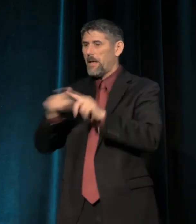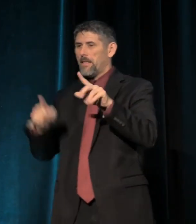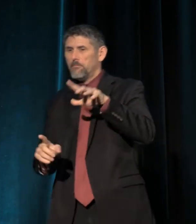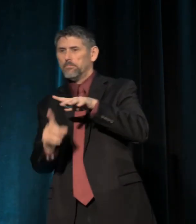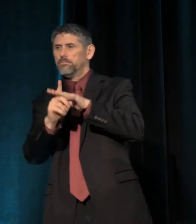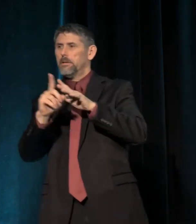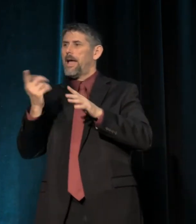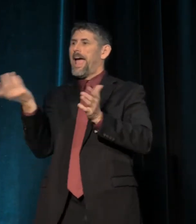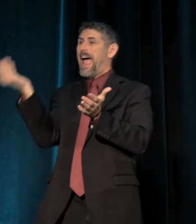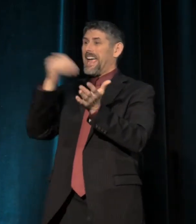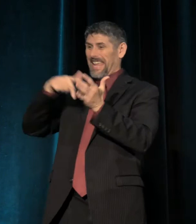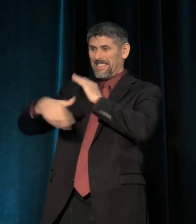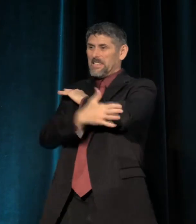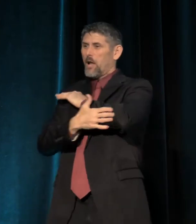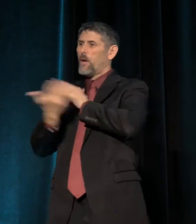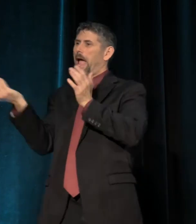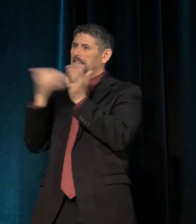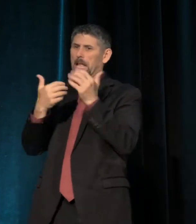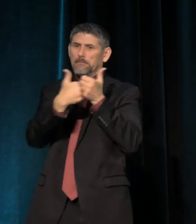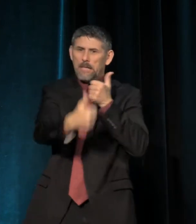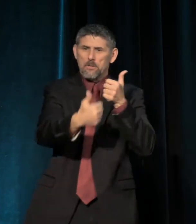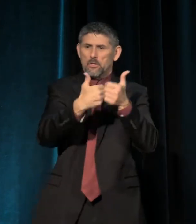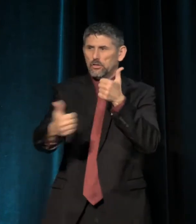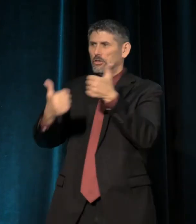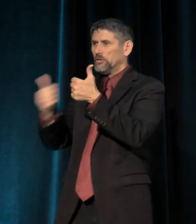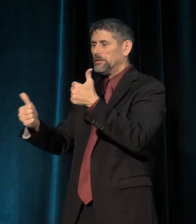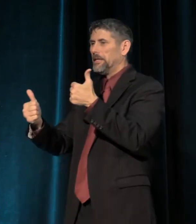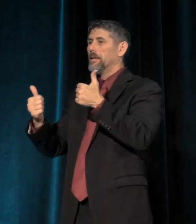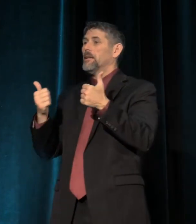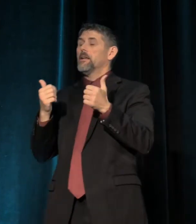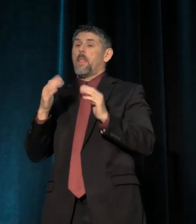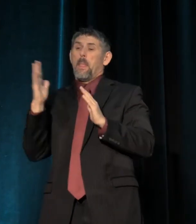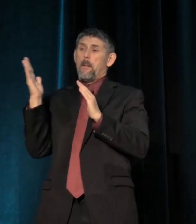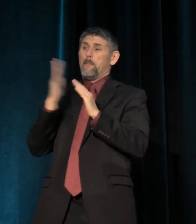The peak of desegregation in the schools happened in 1989,